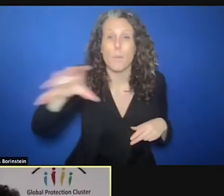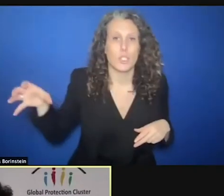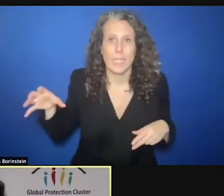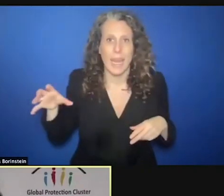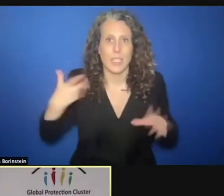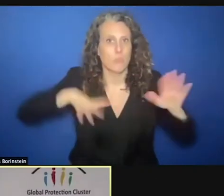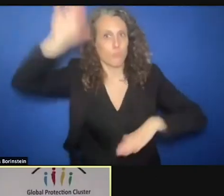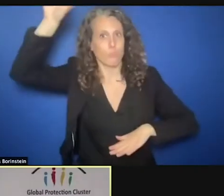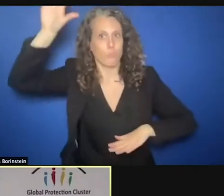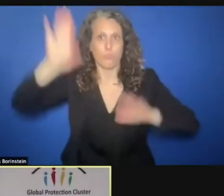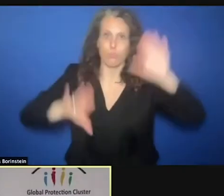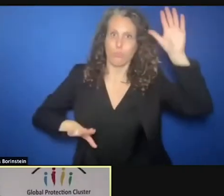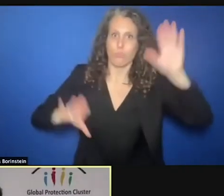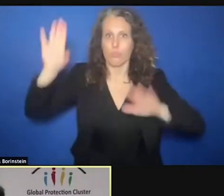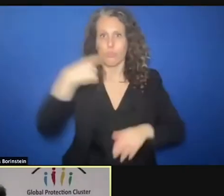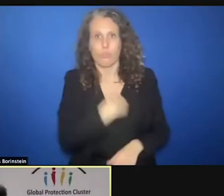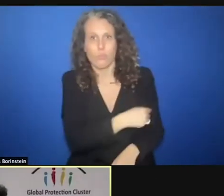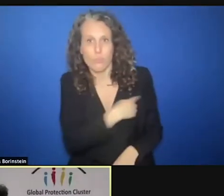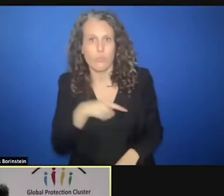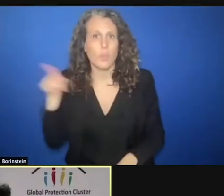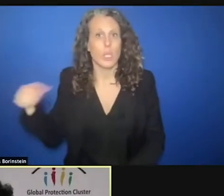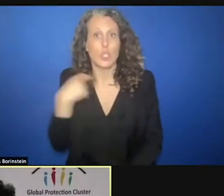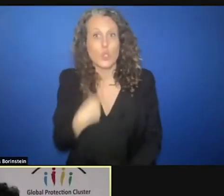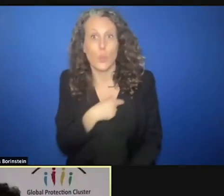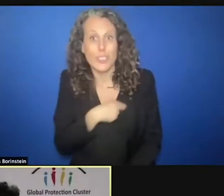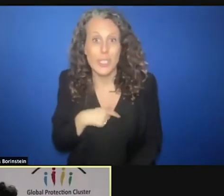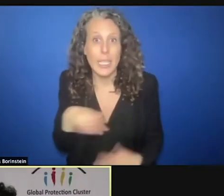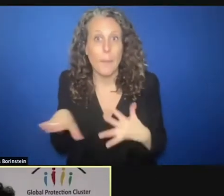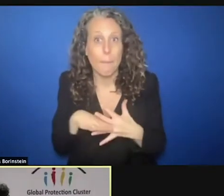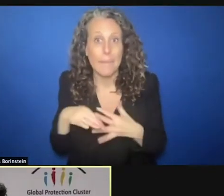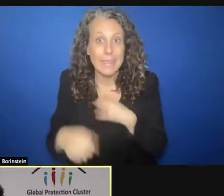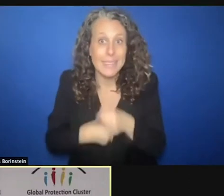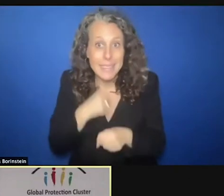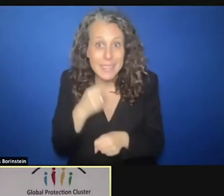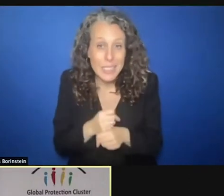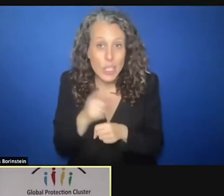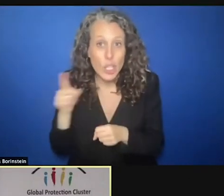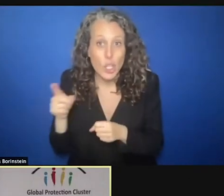the U.S. and Switzerland for the midyear review protection outcome from Switzerland,